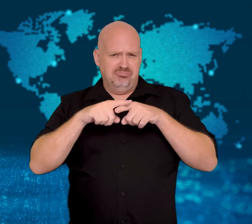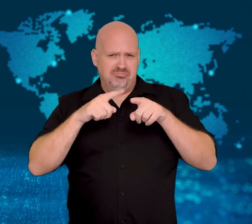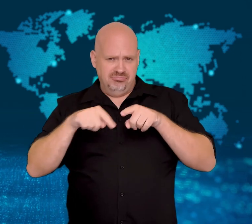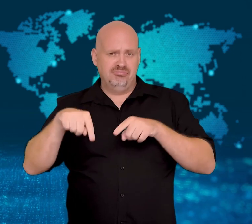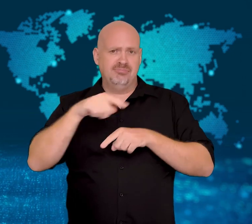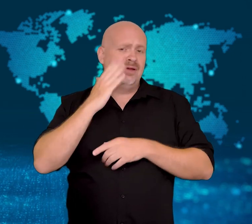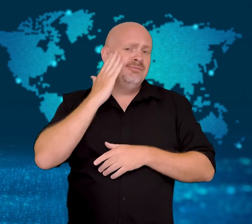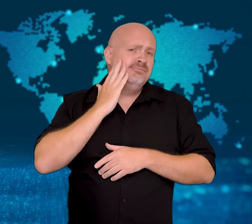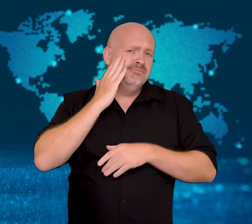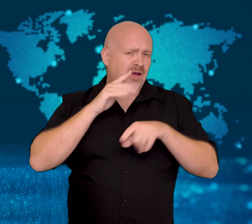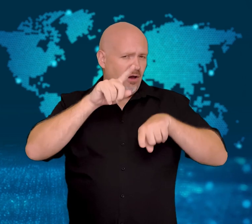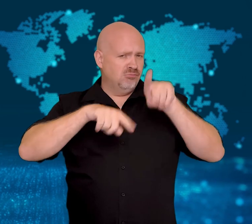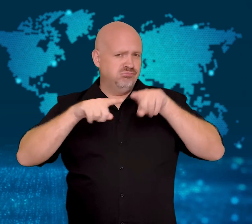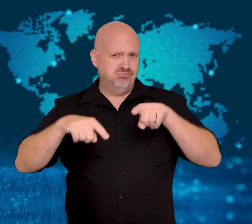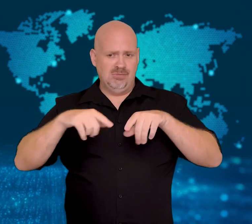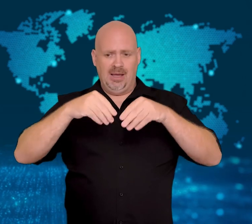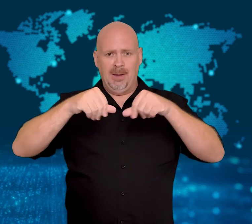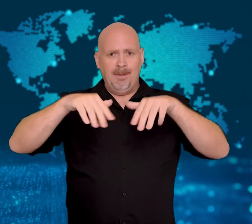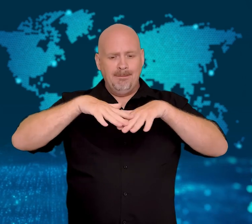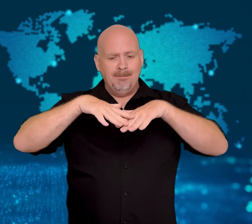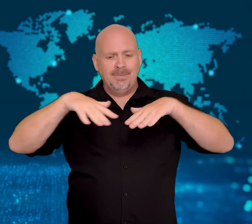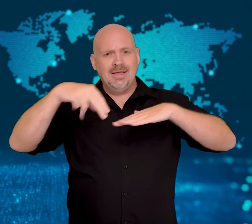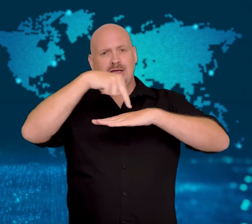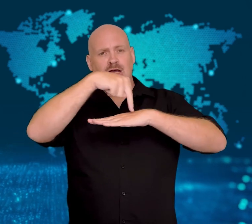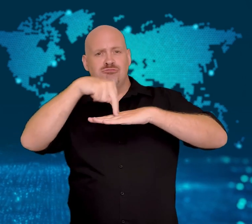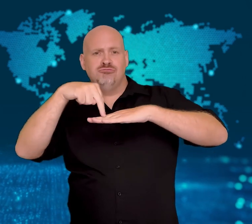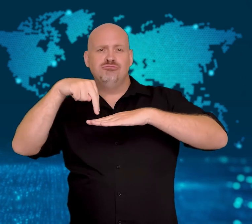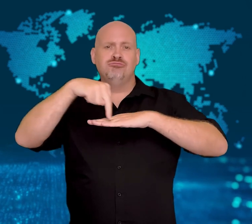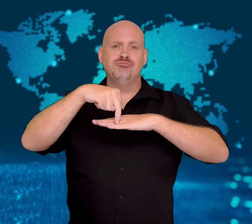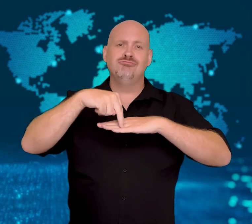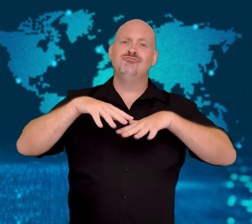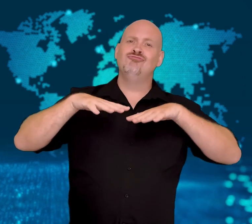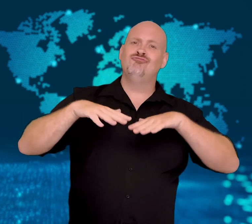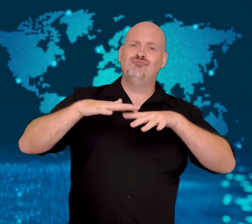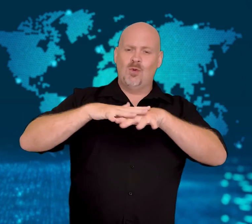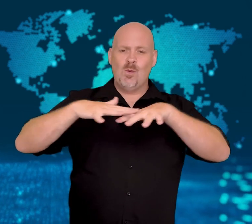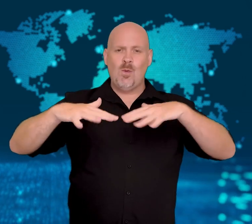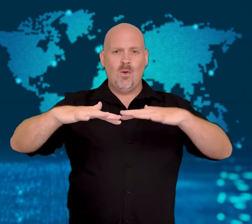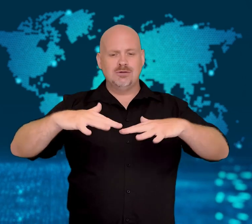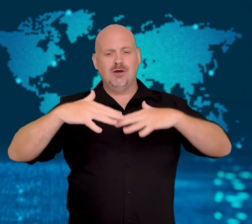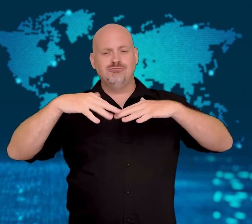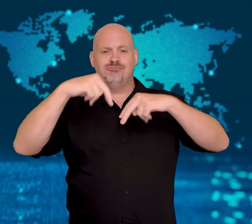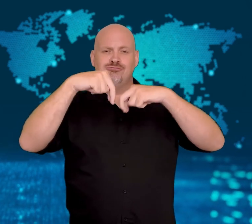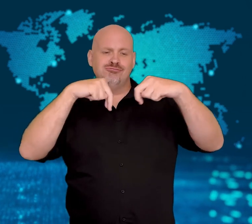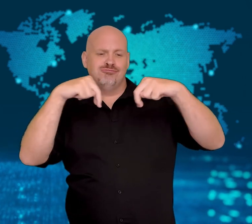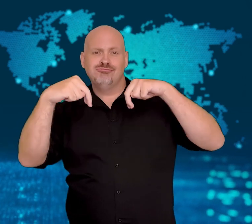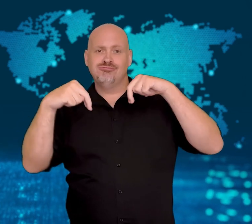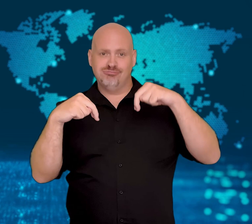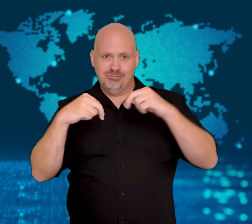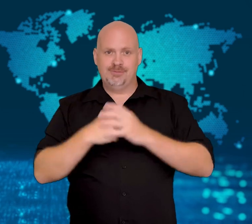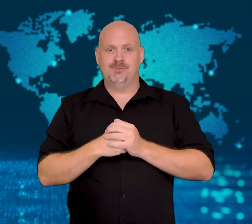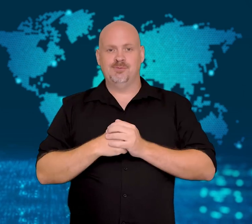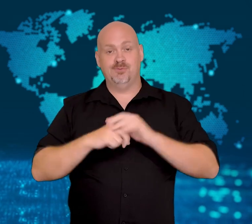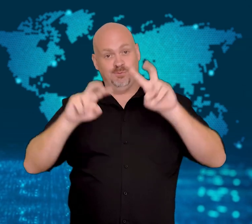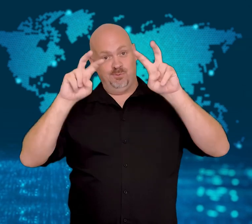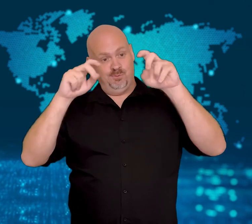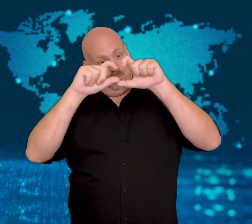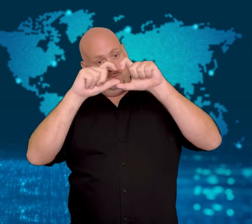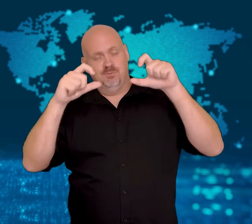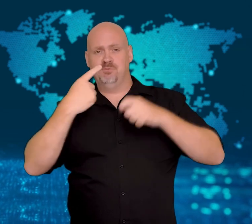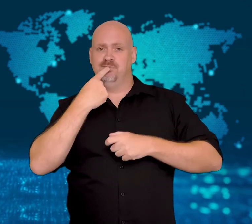The women are relaxing on the sand alongside the water with the caption: